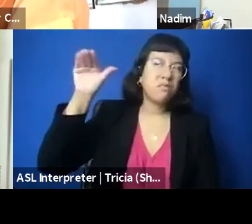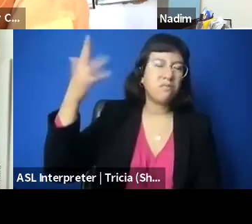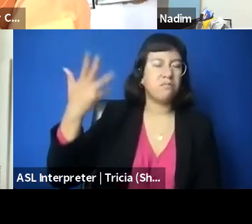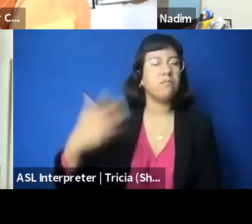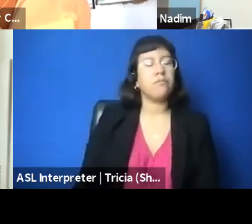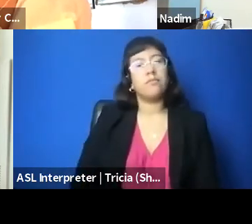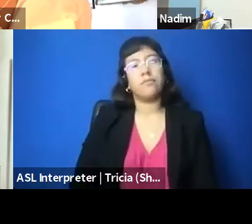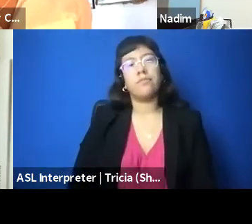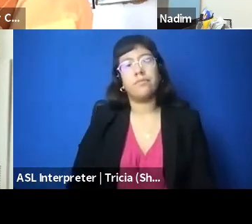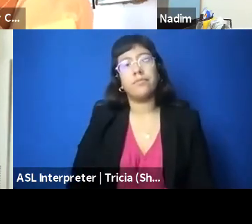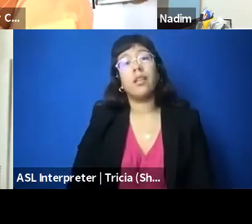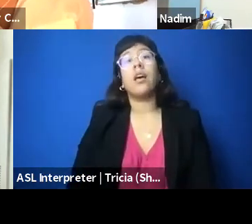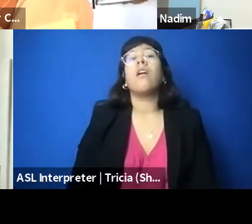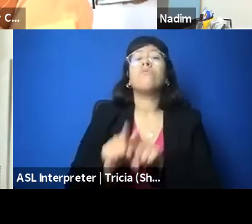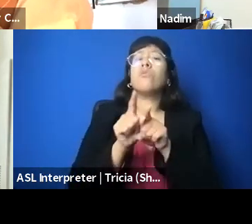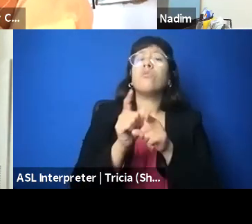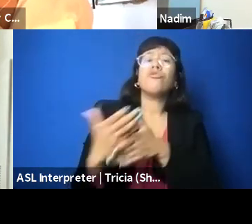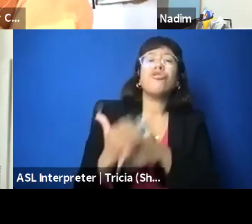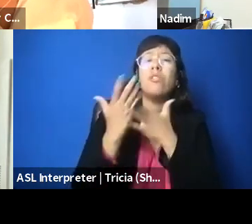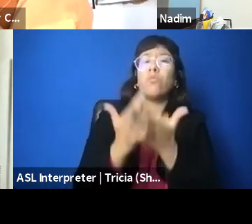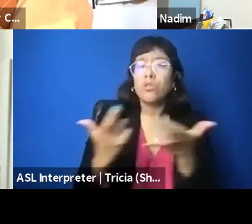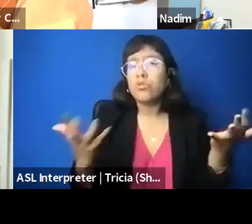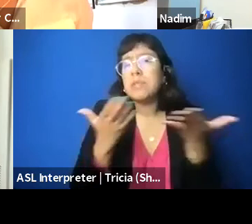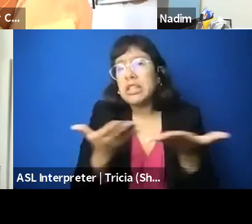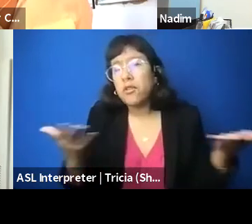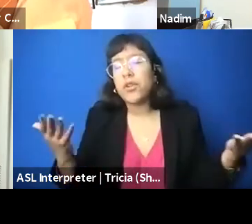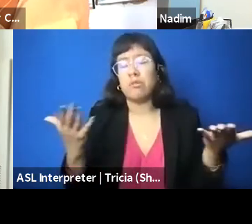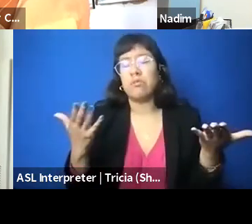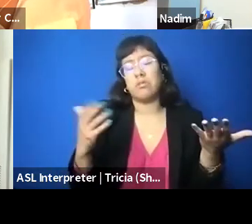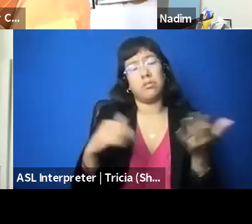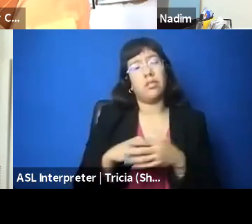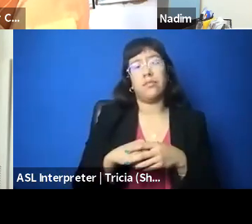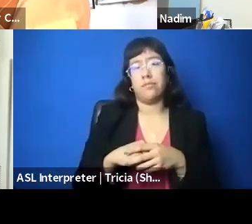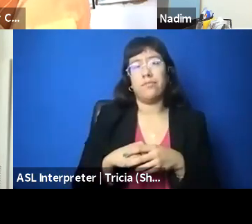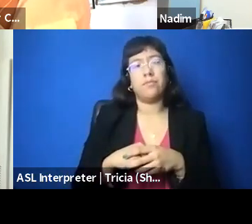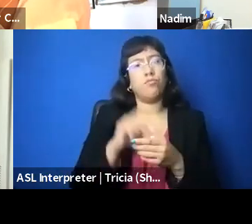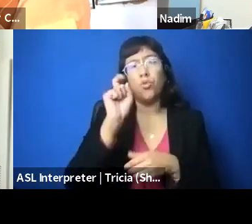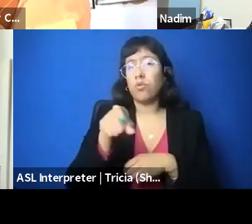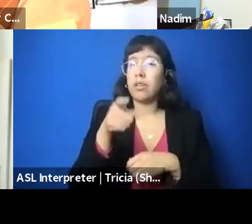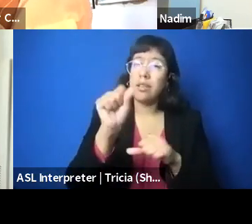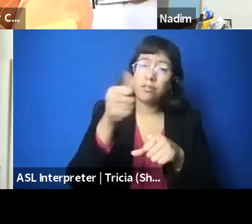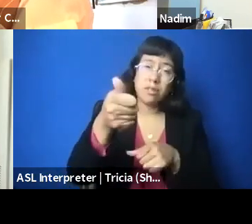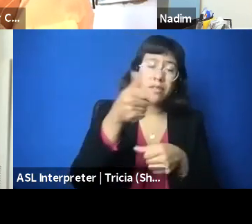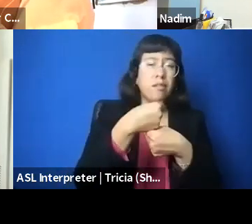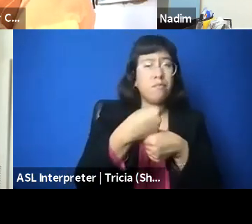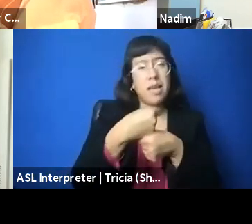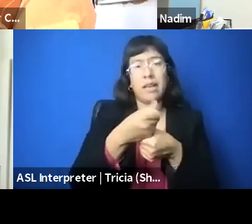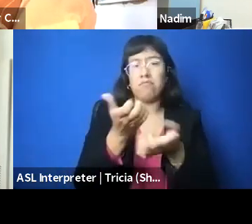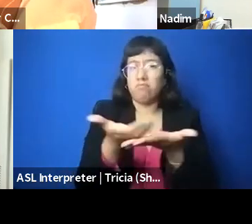and as things are really like, I mean, everybody can produce materials and follow the right pages